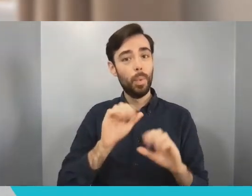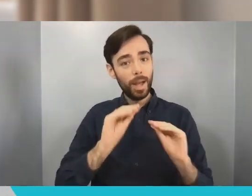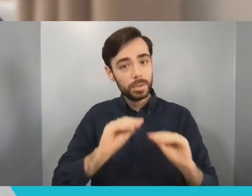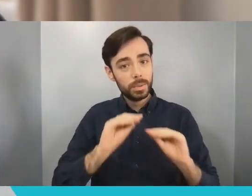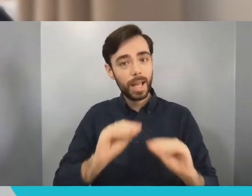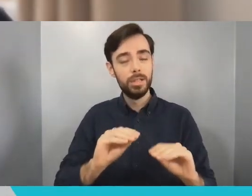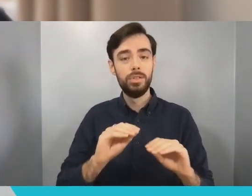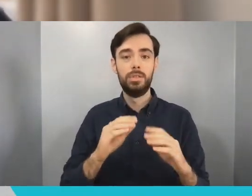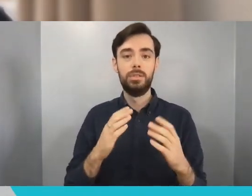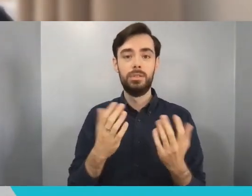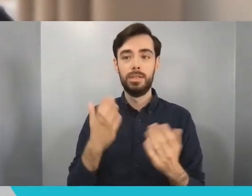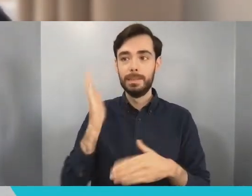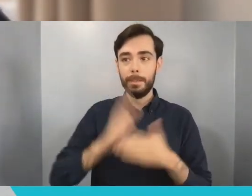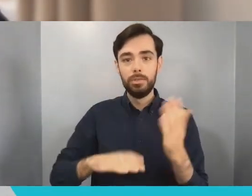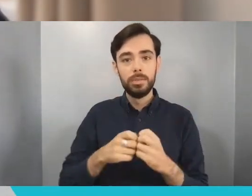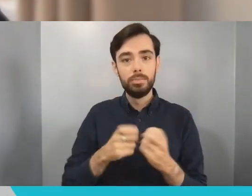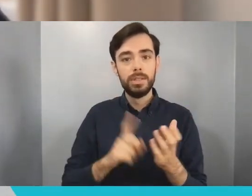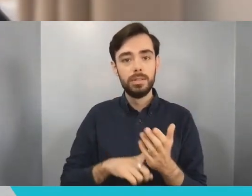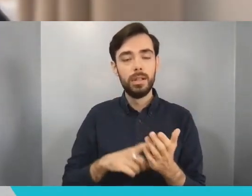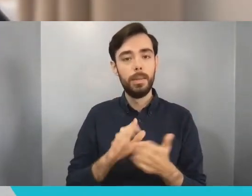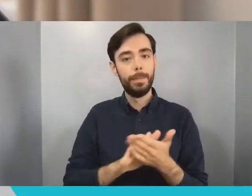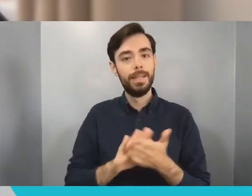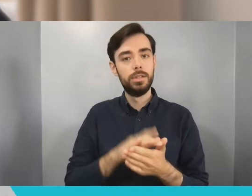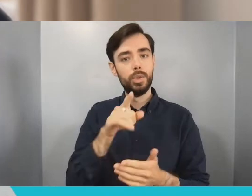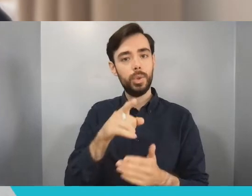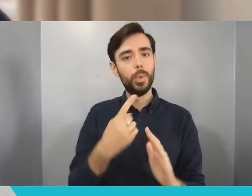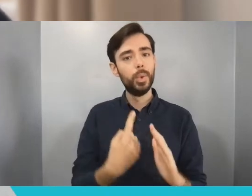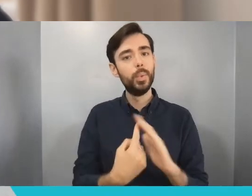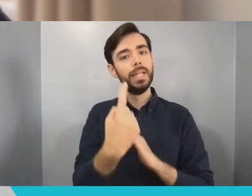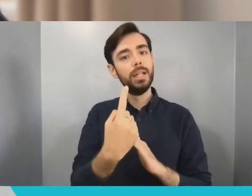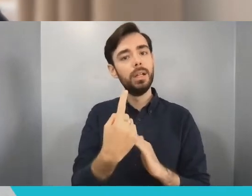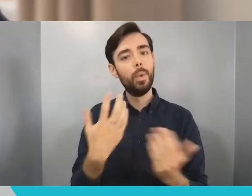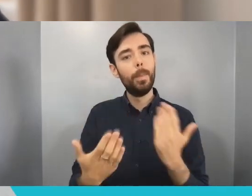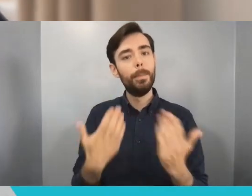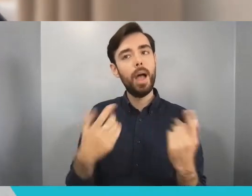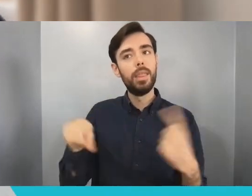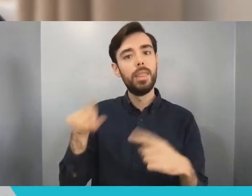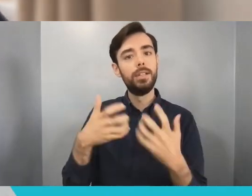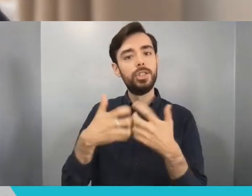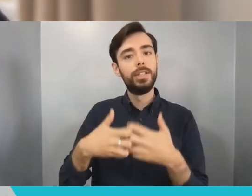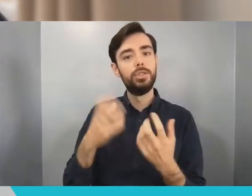it sits at the intersection of different fields and you can find things that nobody else can.